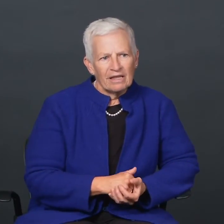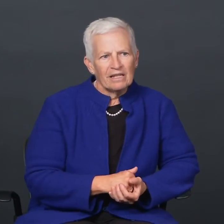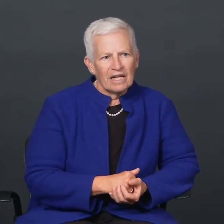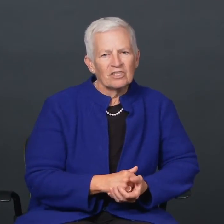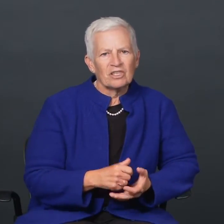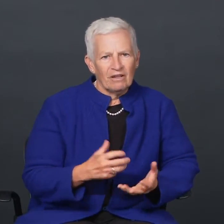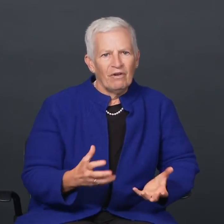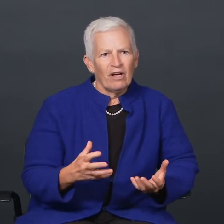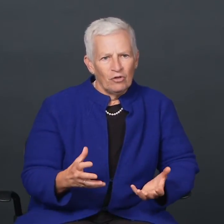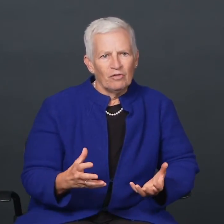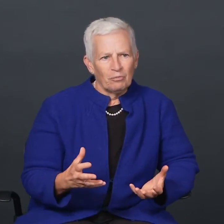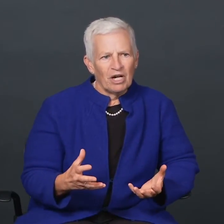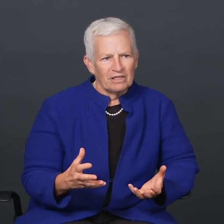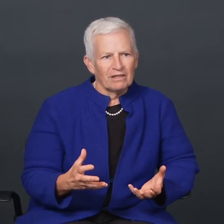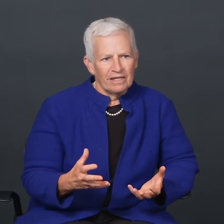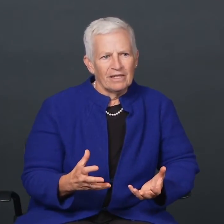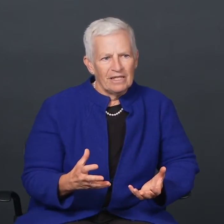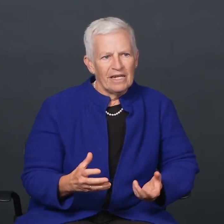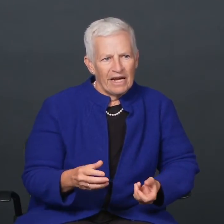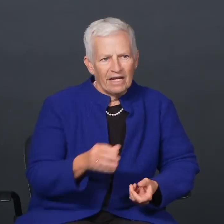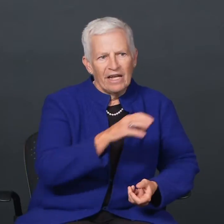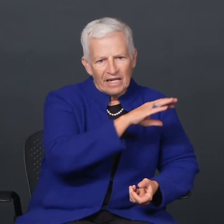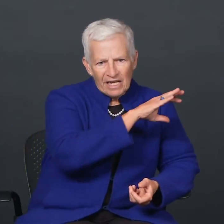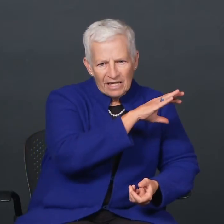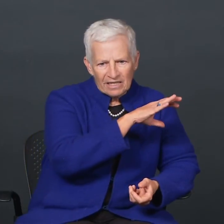And I think that's the value of a project like the DALN.